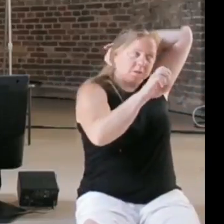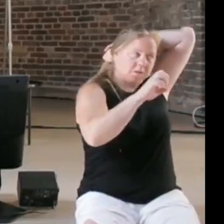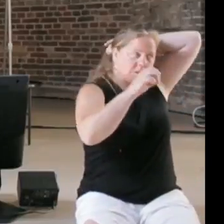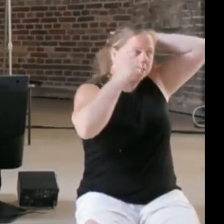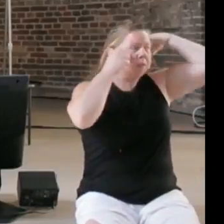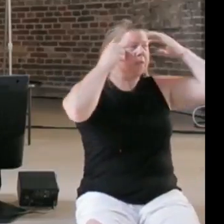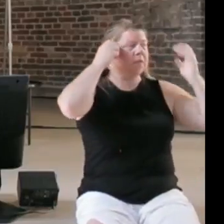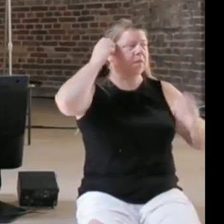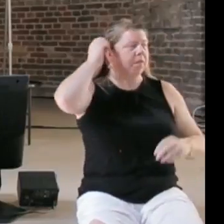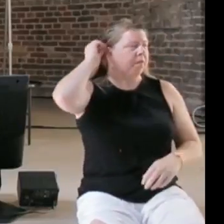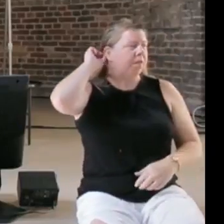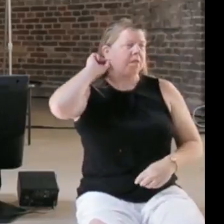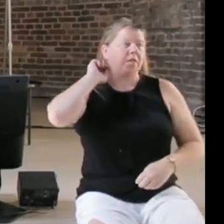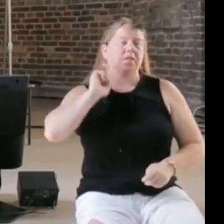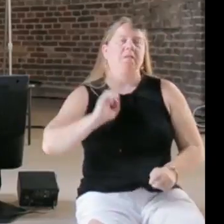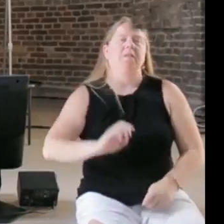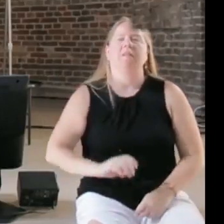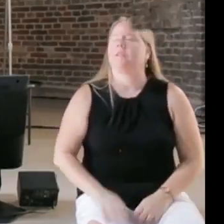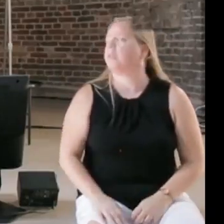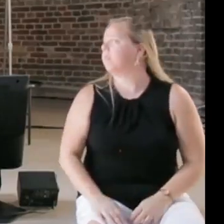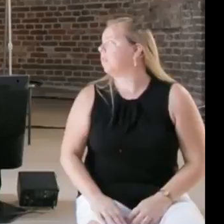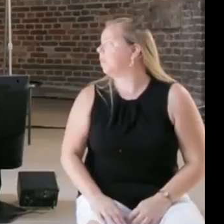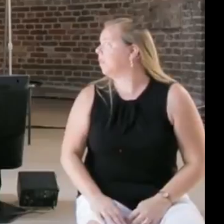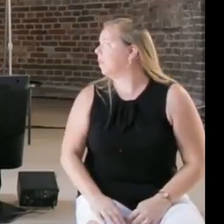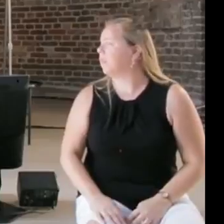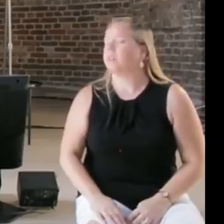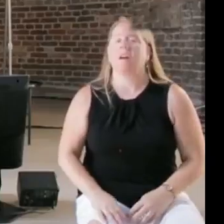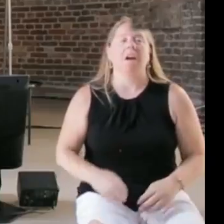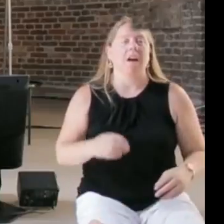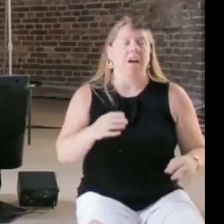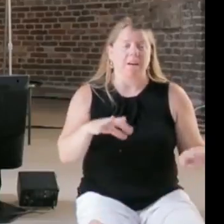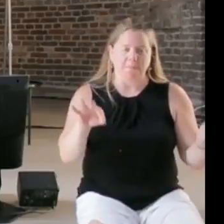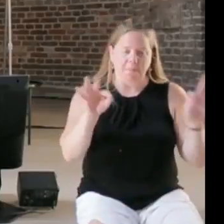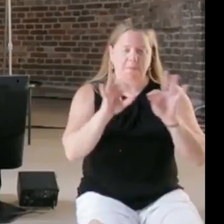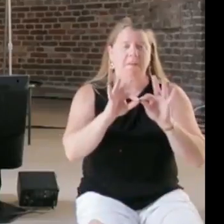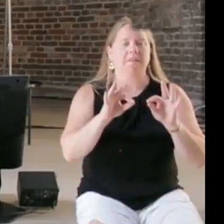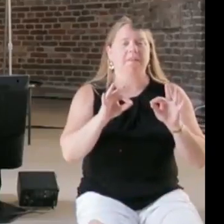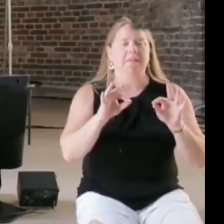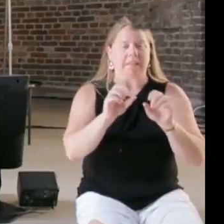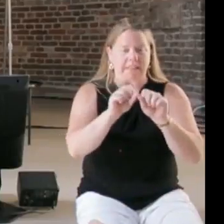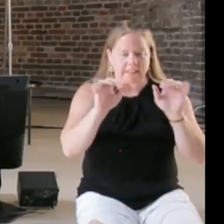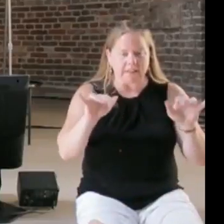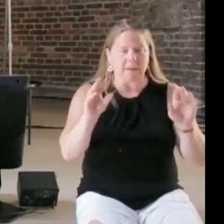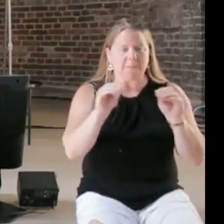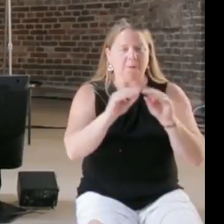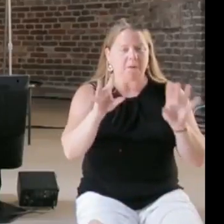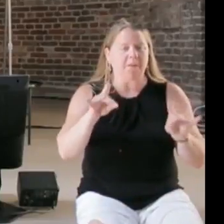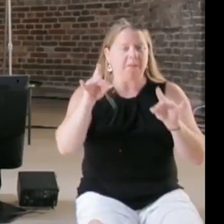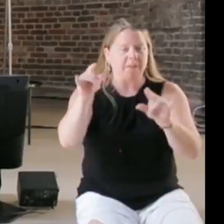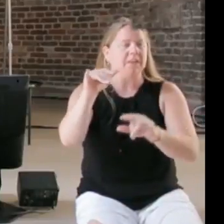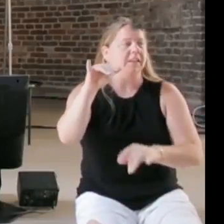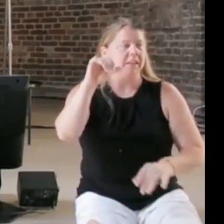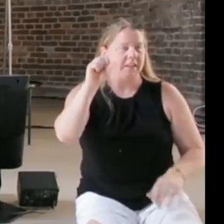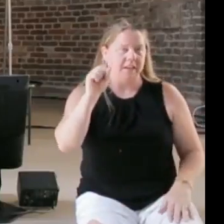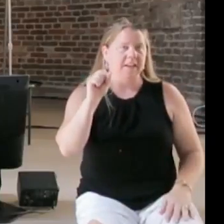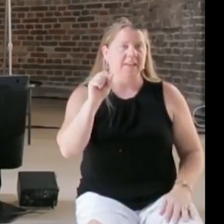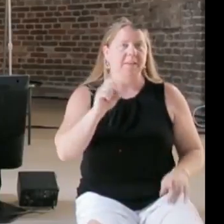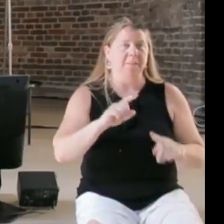shouldn't use technology, so I agree that we should make the system more efficient, for instance when Mitch Kapoor was talking about Oakland, he said that they were using